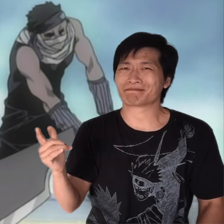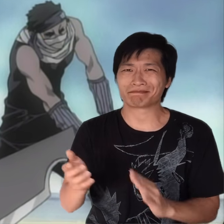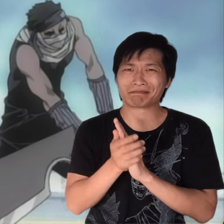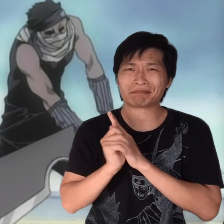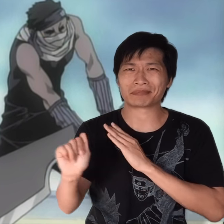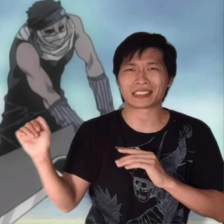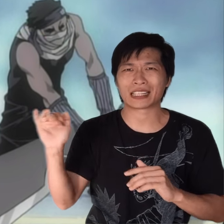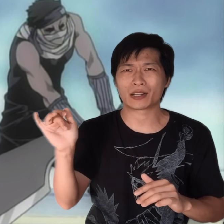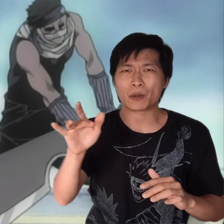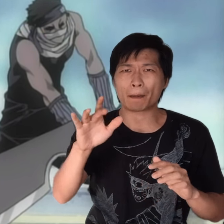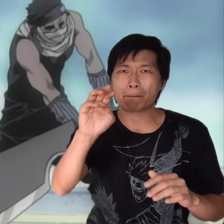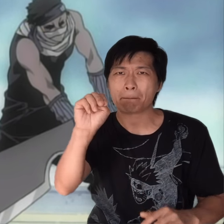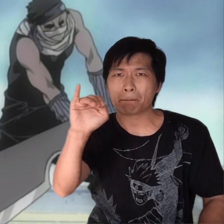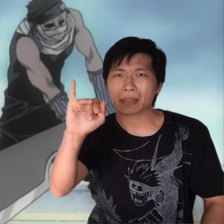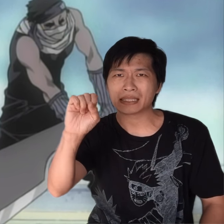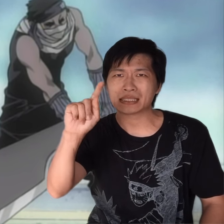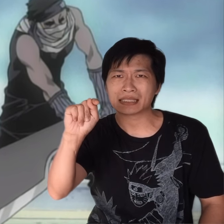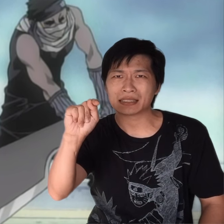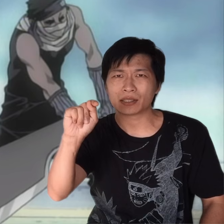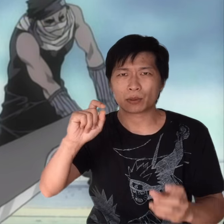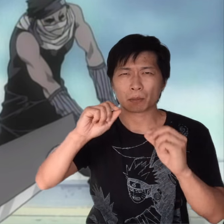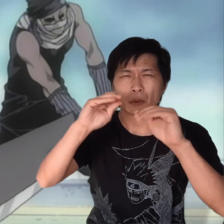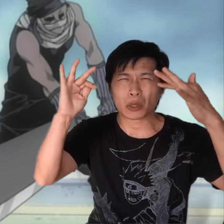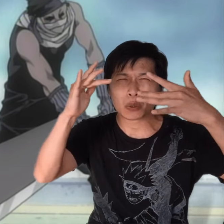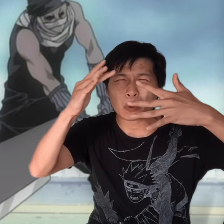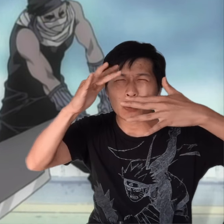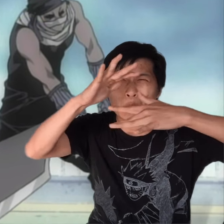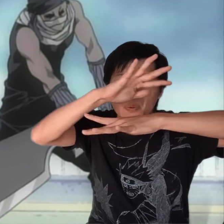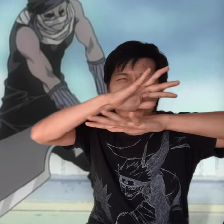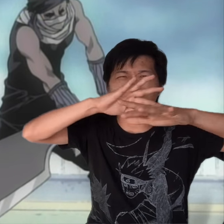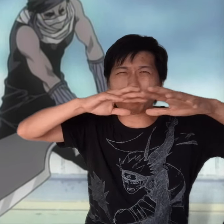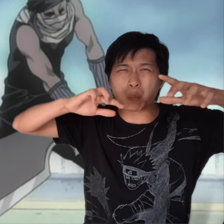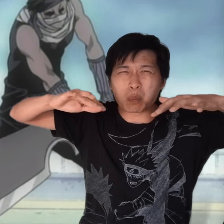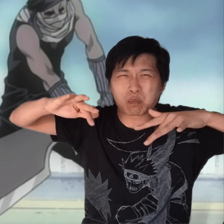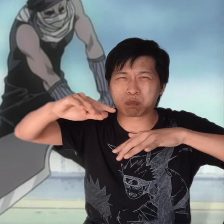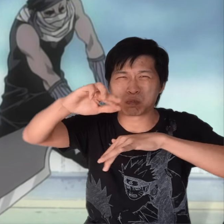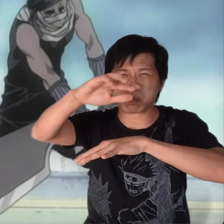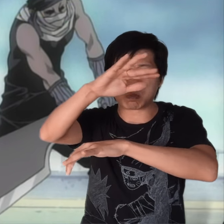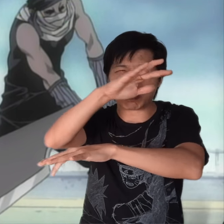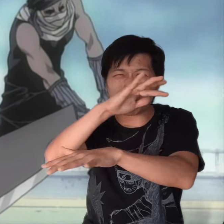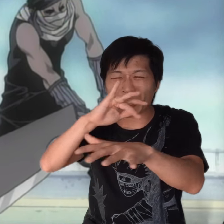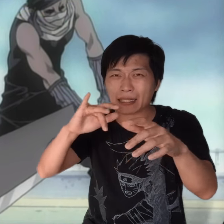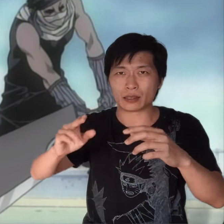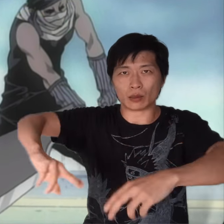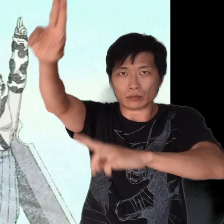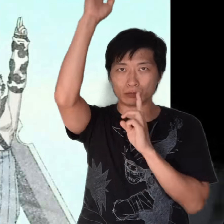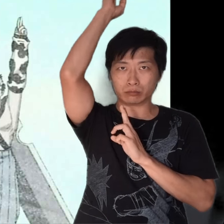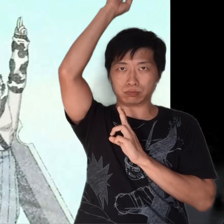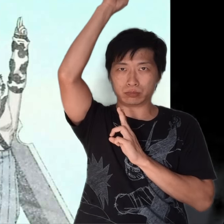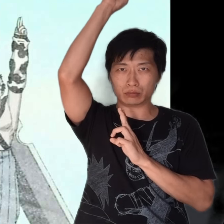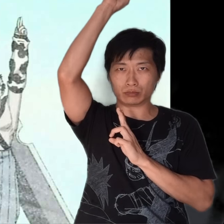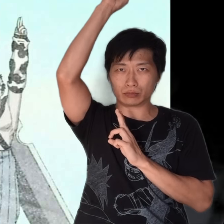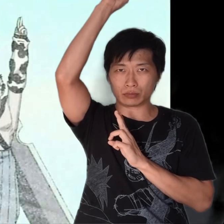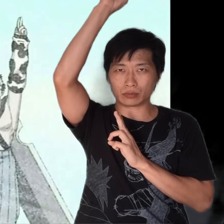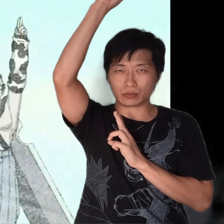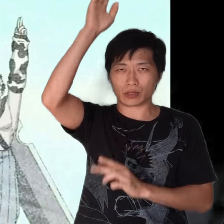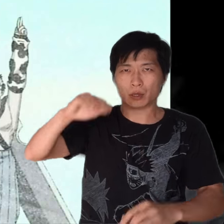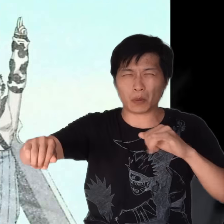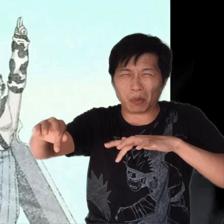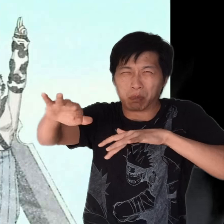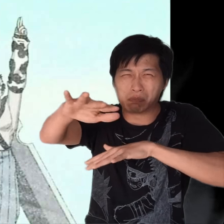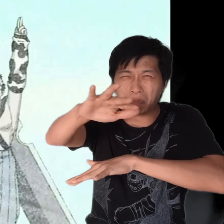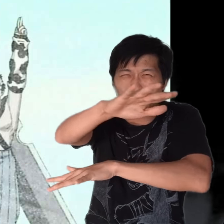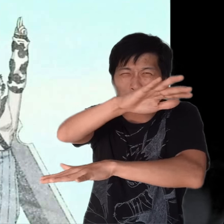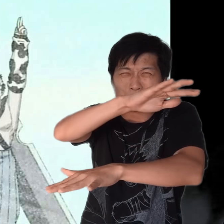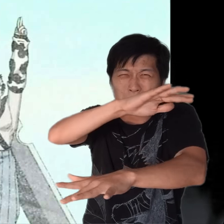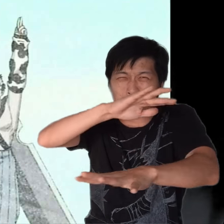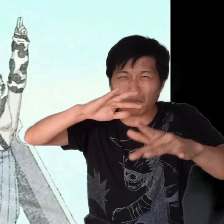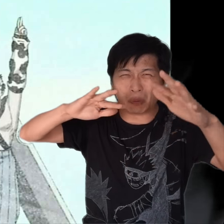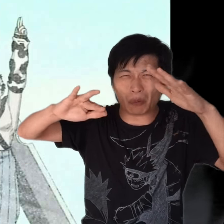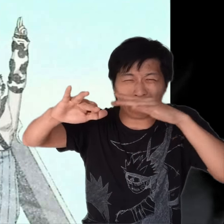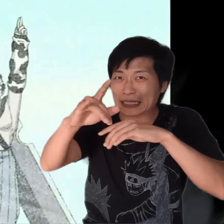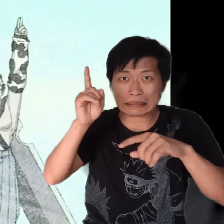His specialty is creating Mist, thick and foggy with his Jutsu.